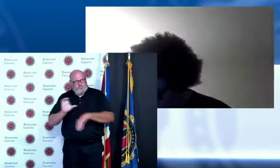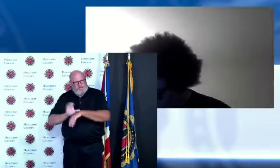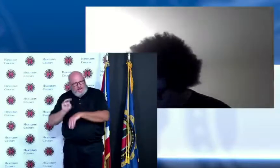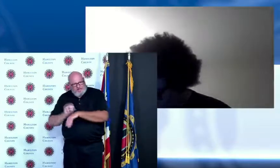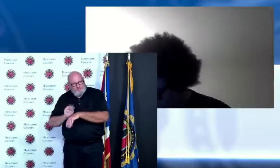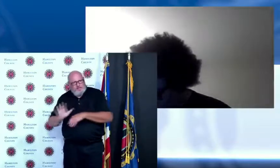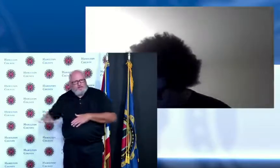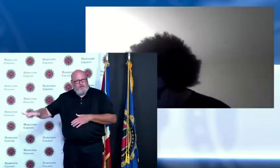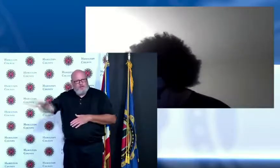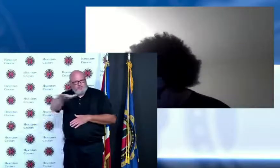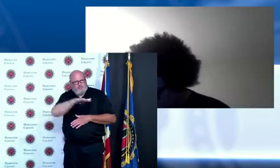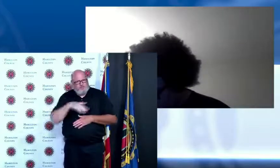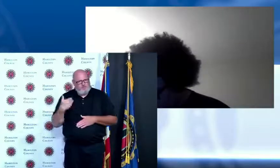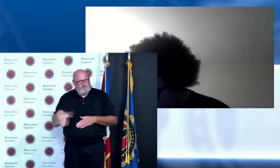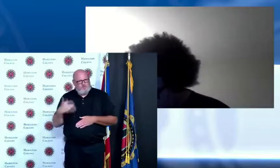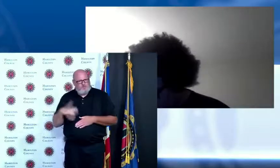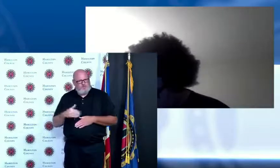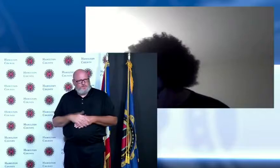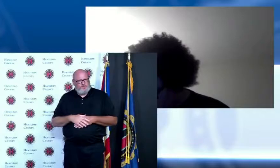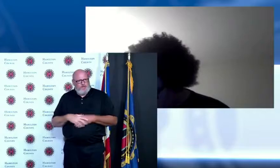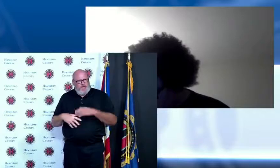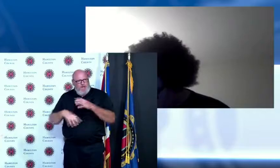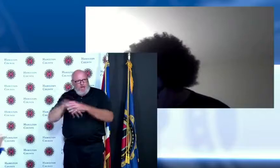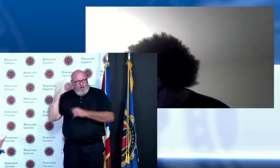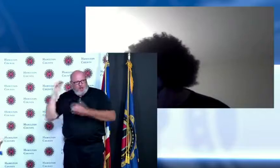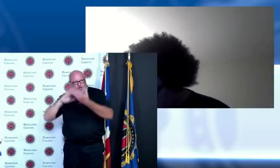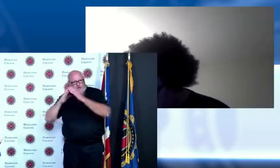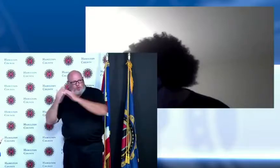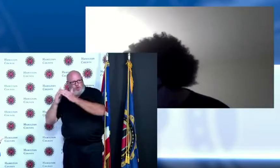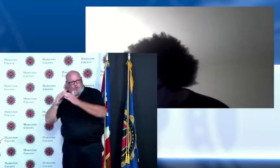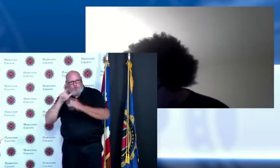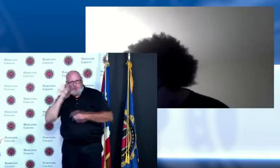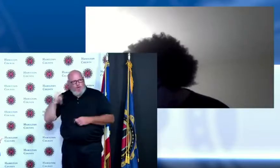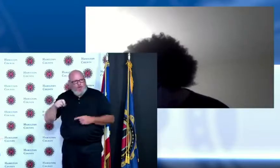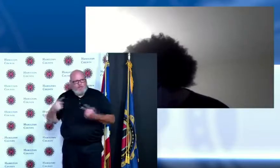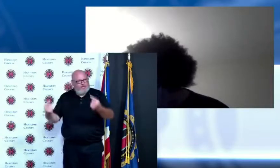in the community they don't always have to come down to the Alms and Doepke building to fill out